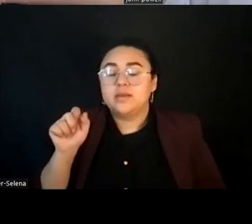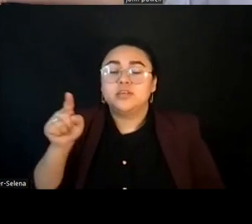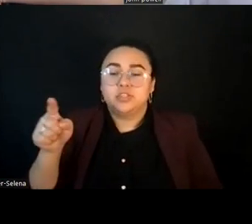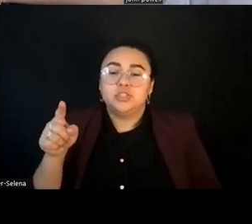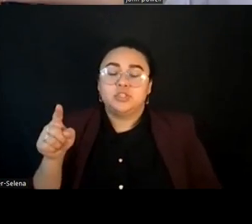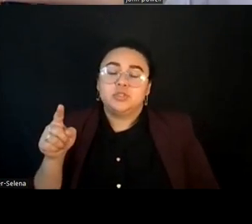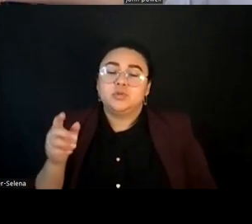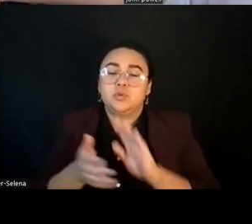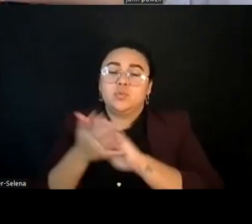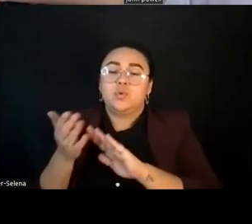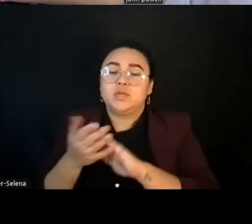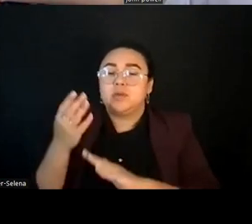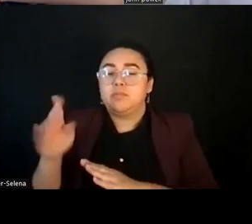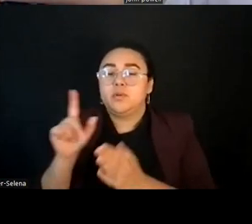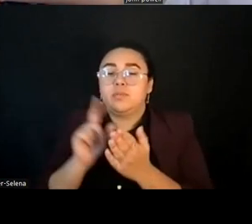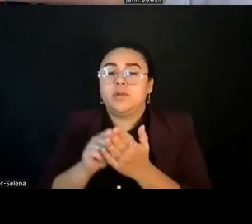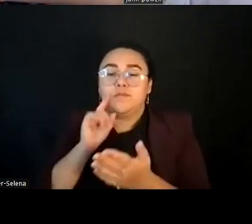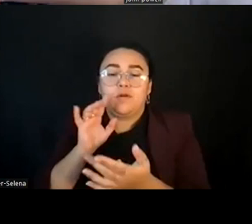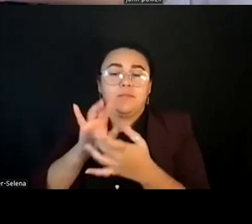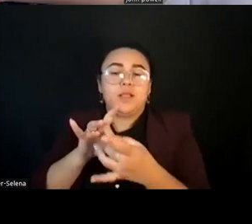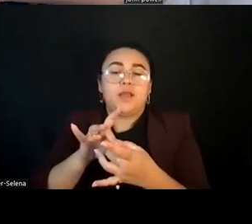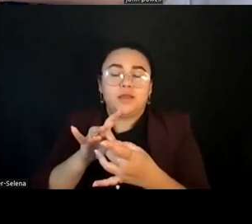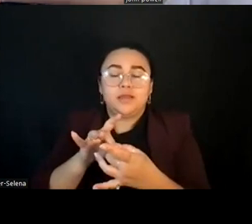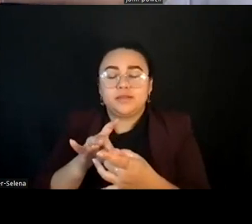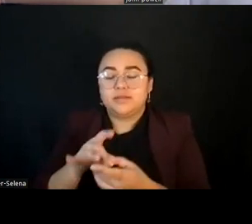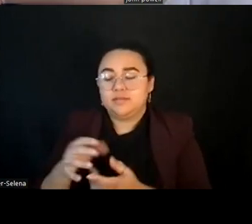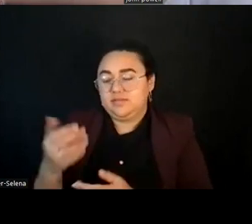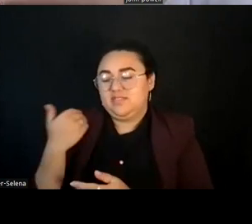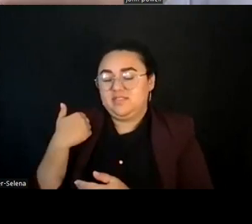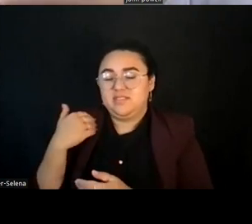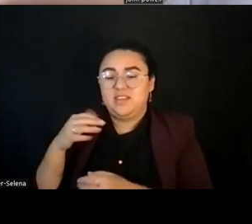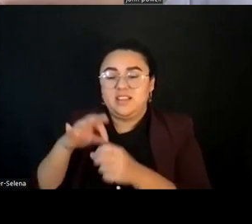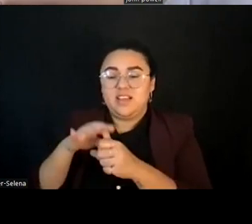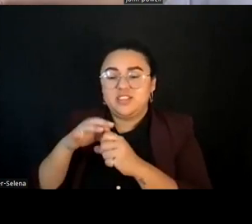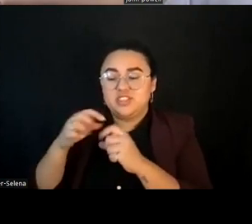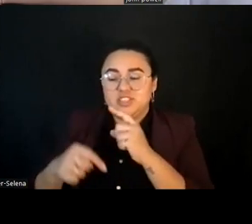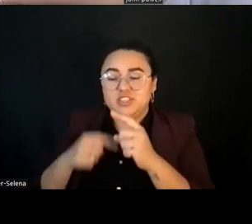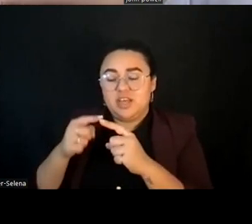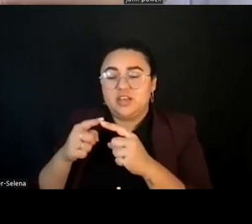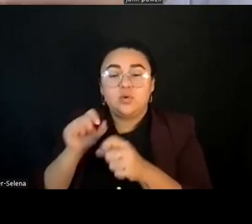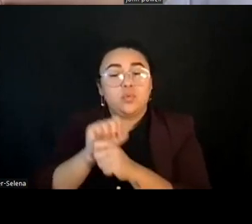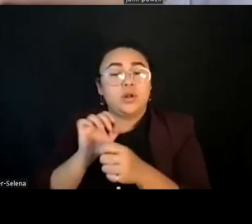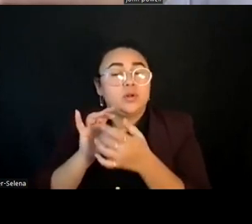And then the last election cycle, the work they did in terms of Georgia getting out the